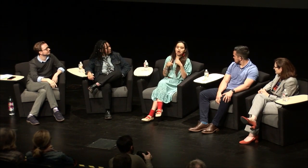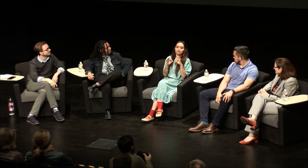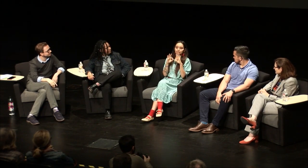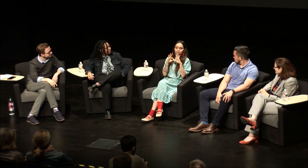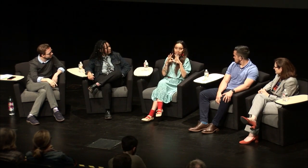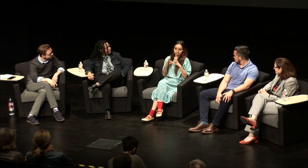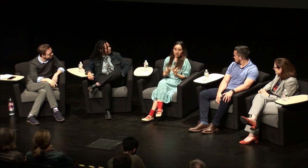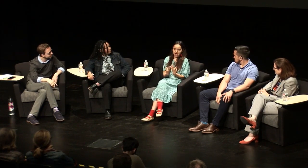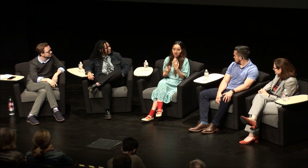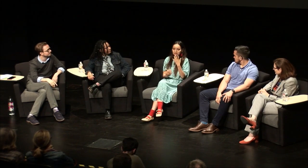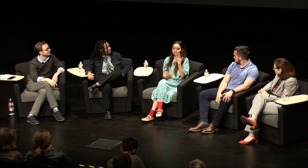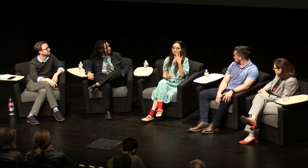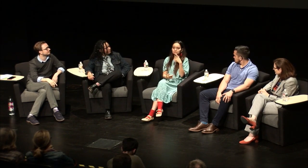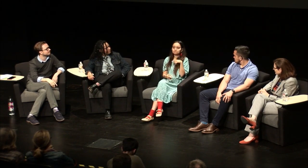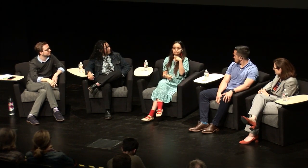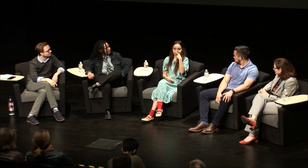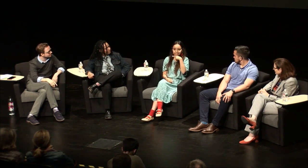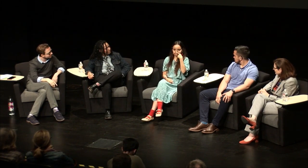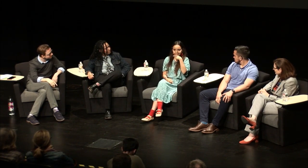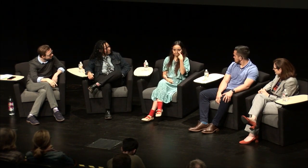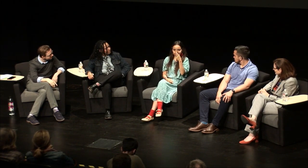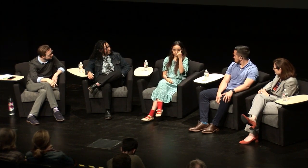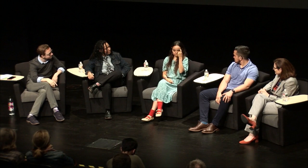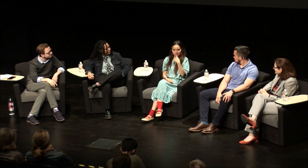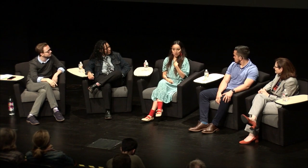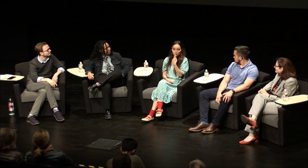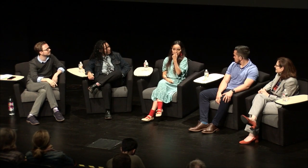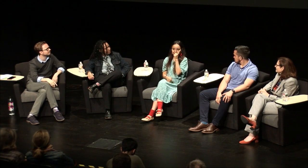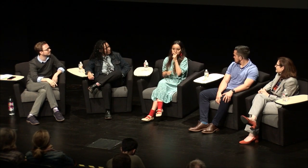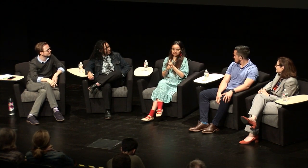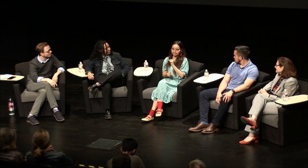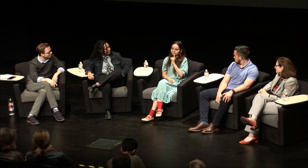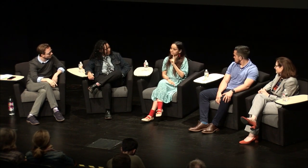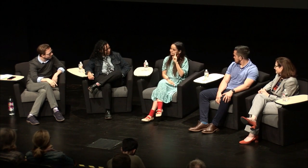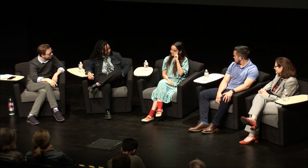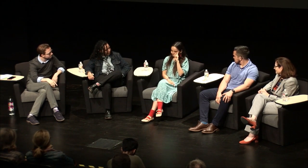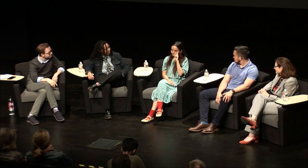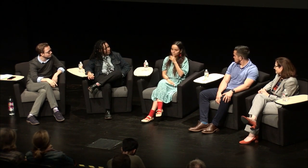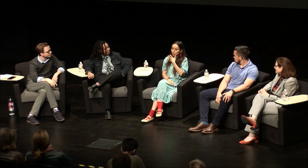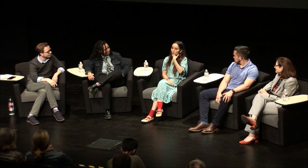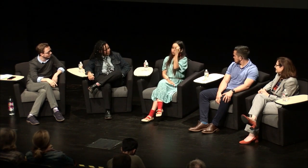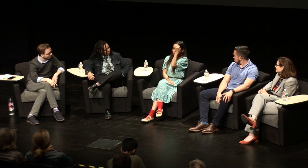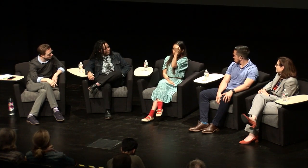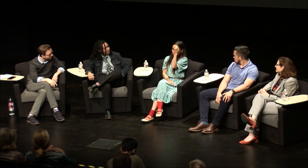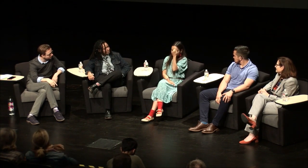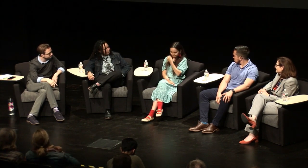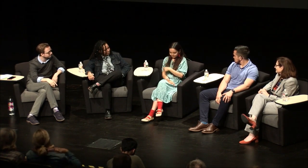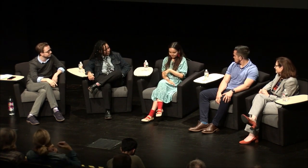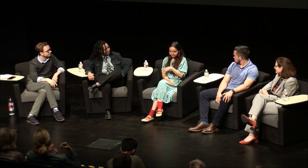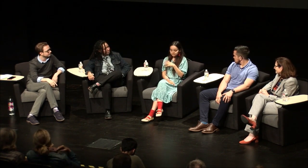work at Amazon my entire family is hearing except for my sister who's older